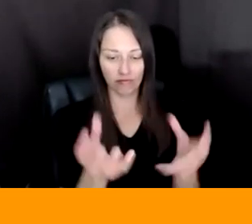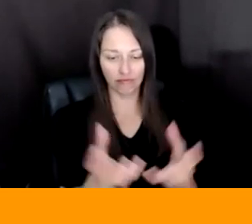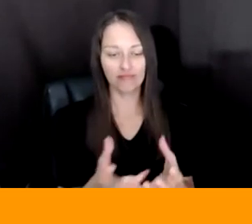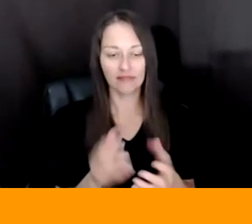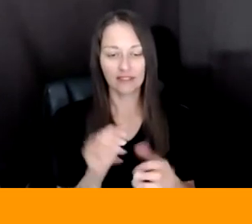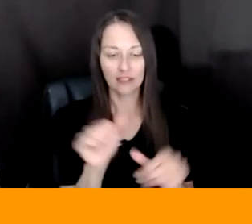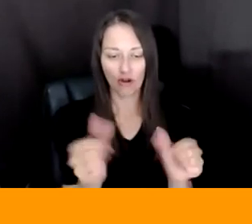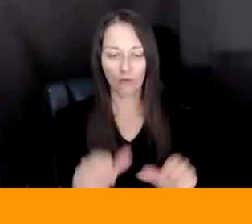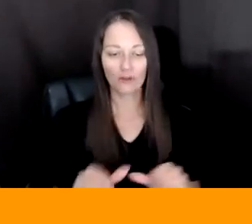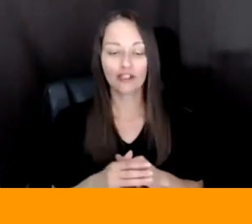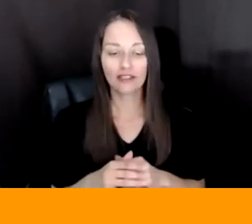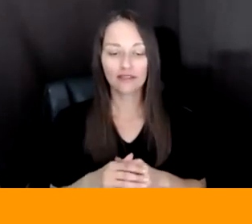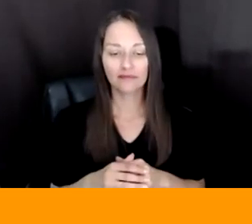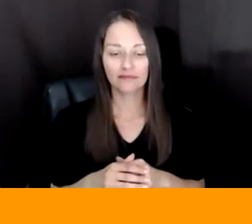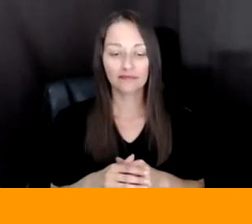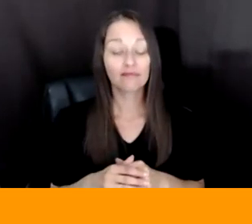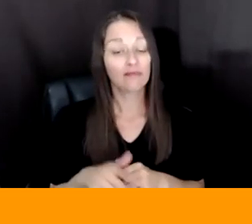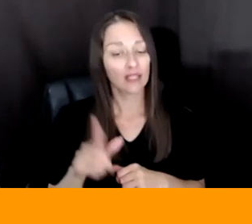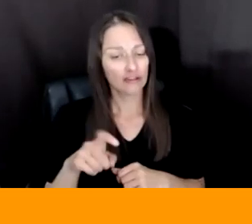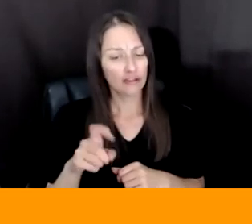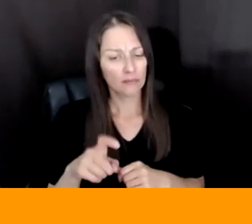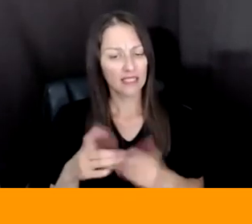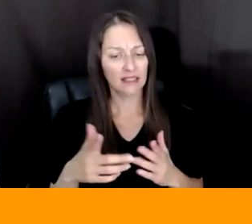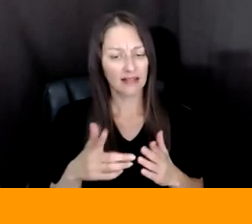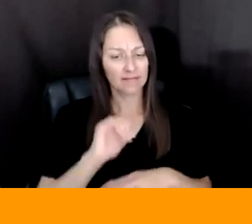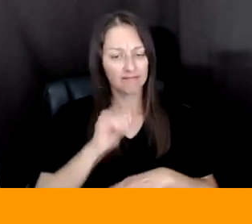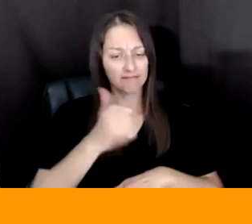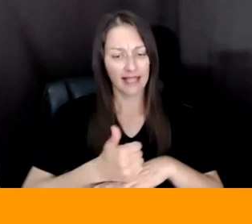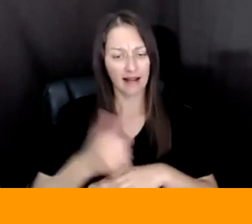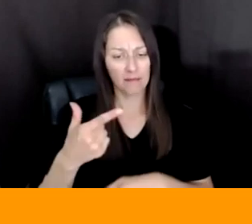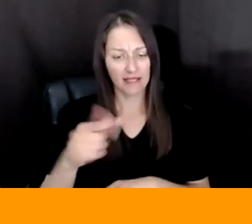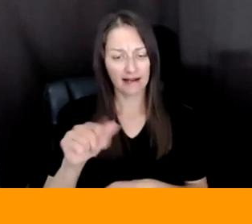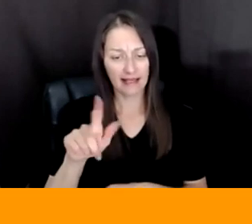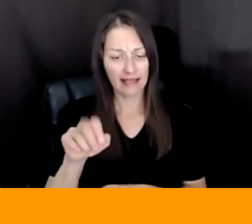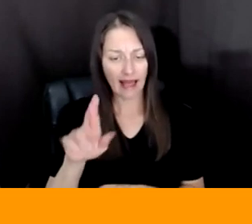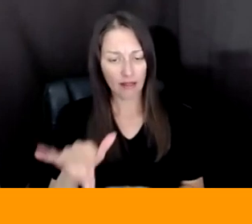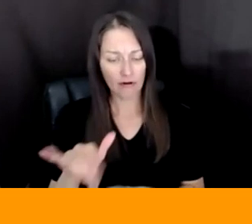FUNCTIONS IN THE GALLERY SPACE. NOW HOW DO YOU DECIDE IN TERMS OF THE VIRTUAL VERSUS